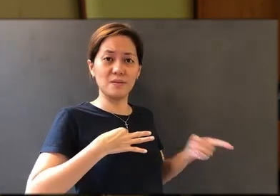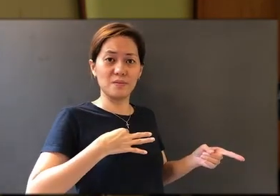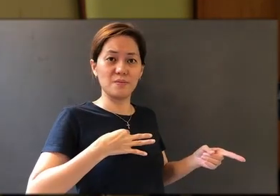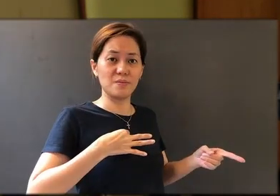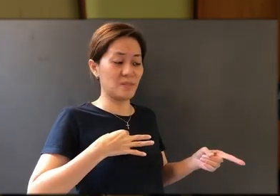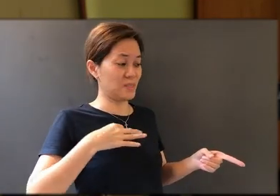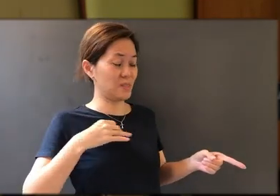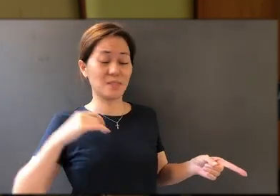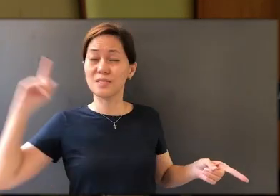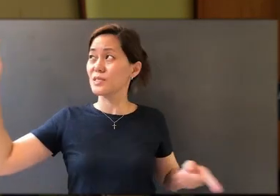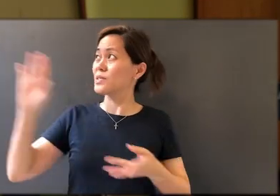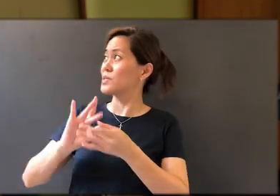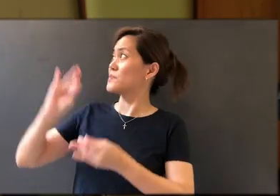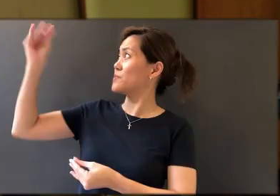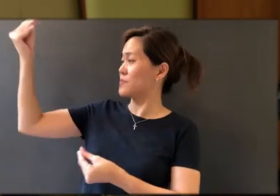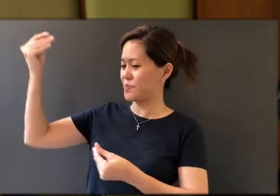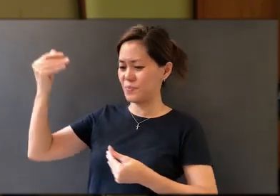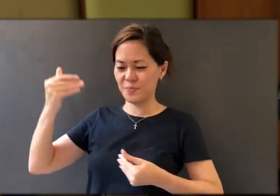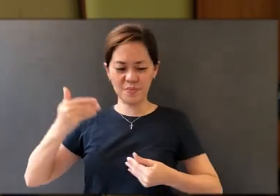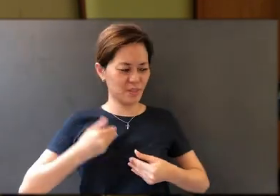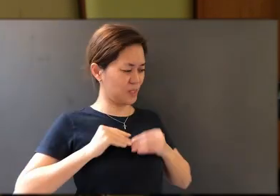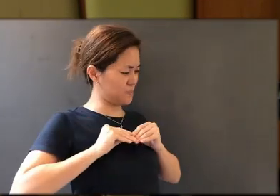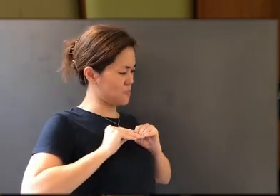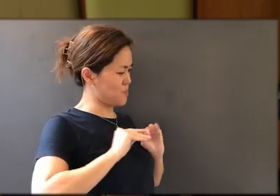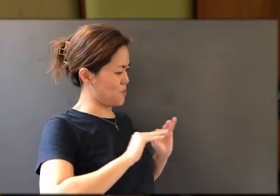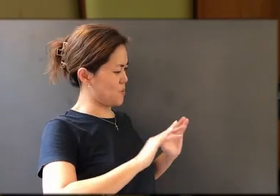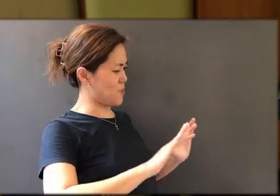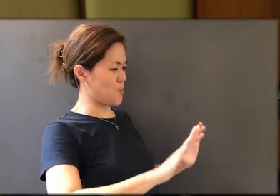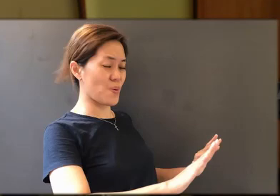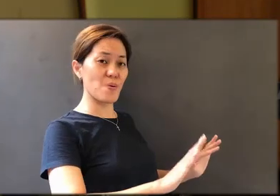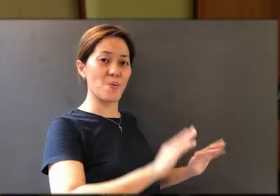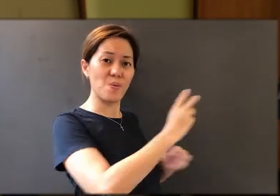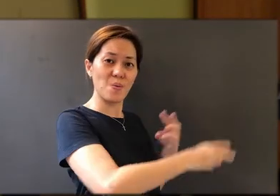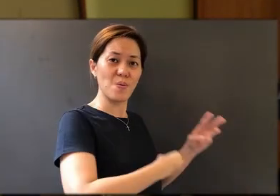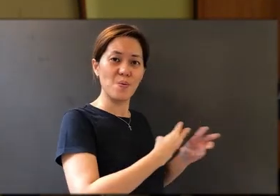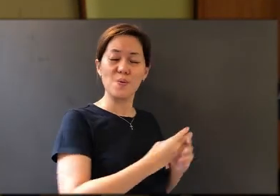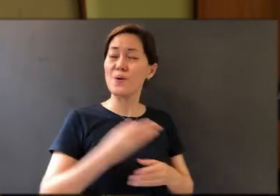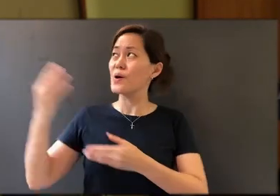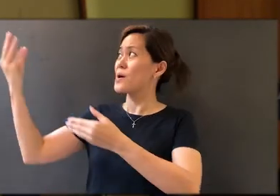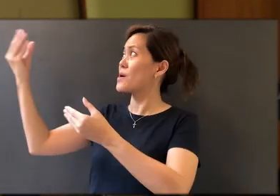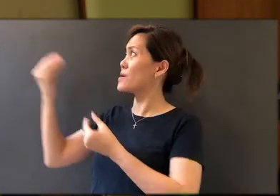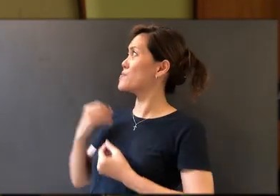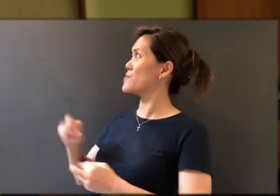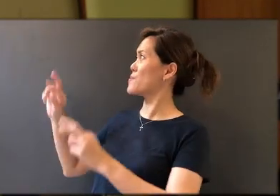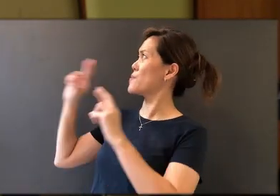and we in whom the Spirit lies, give light to the world. Keep us firm in the hope